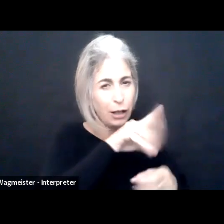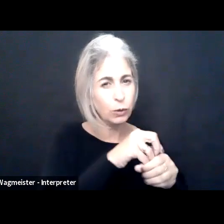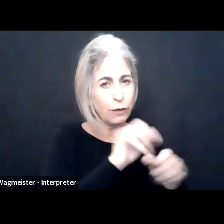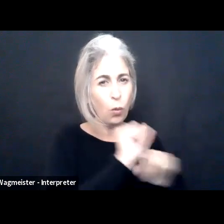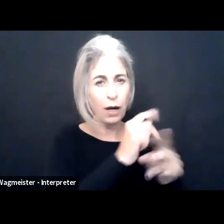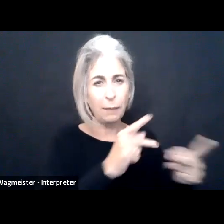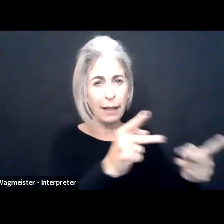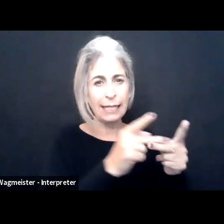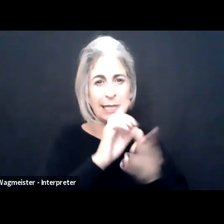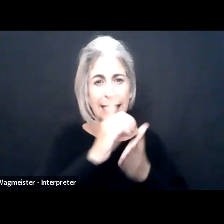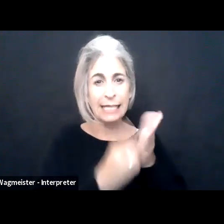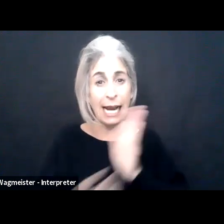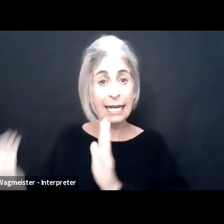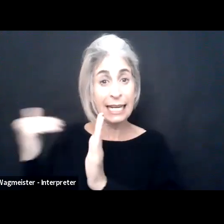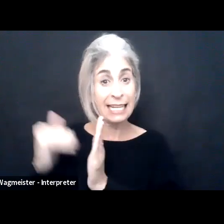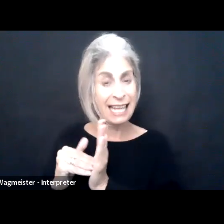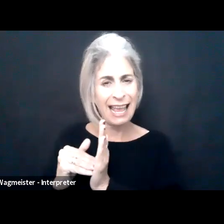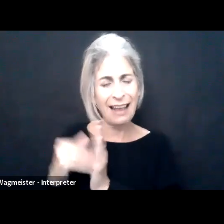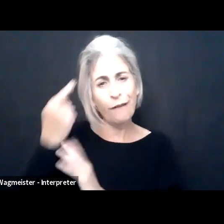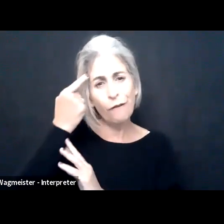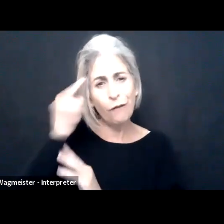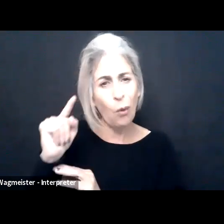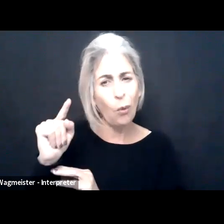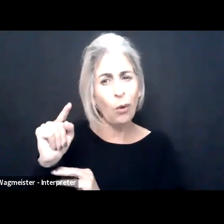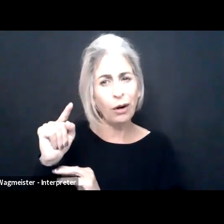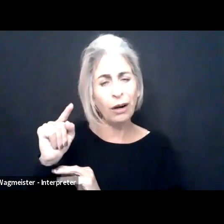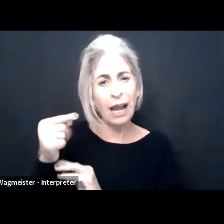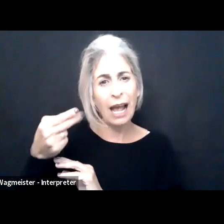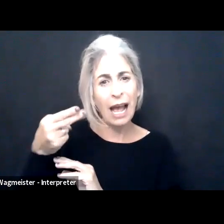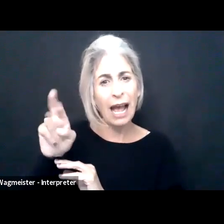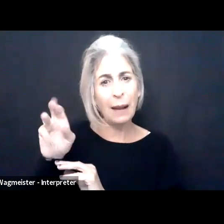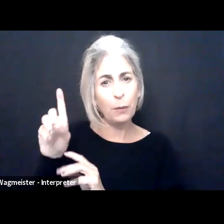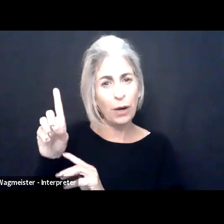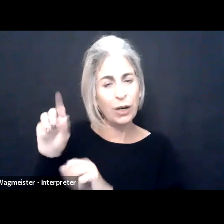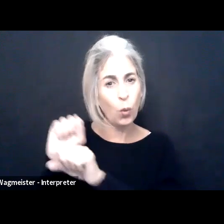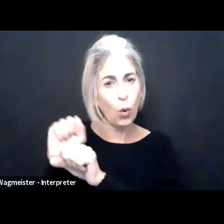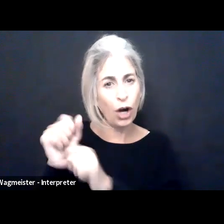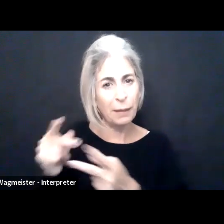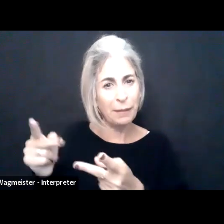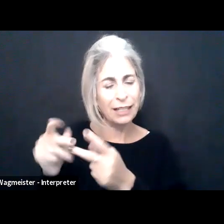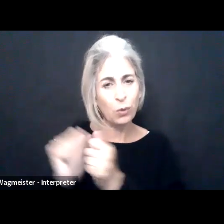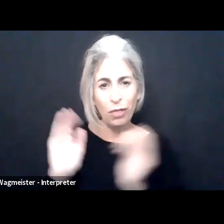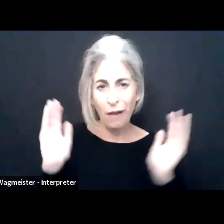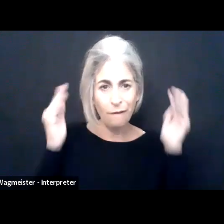and we need to be rethinking that when we're thinking about inclusive workplaces and really redesigning the